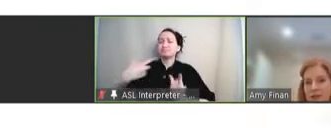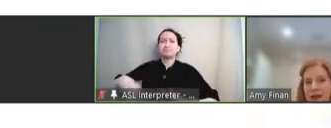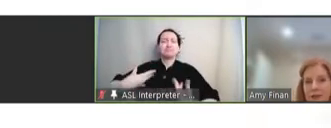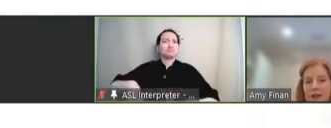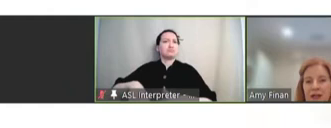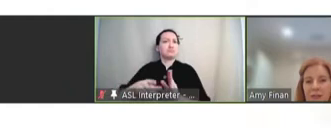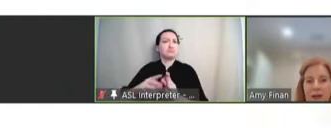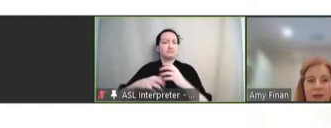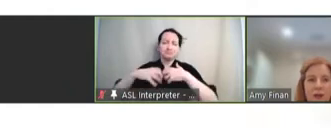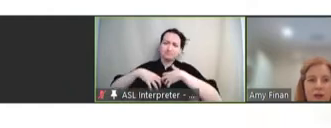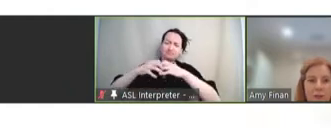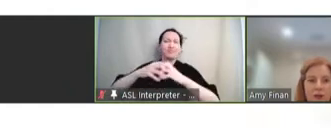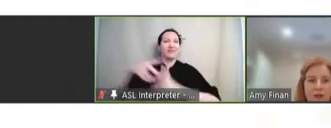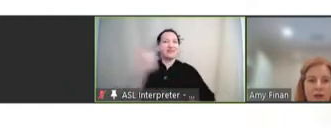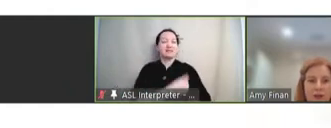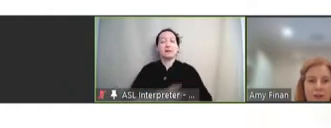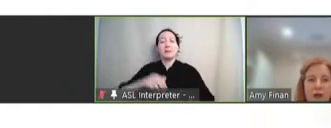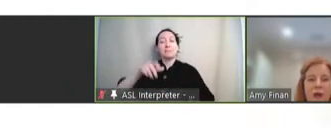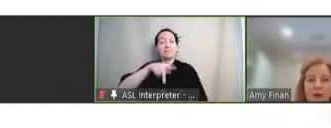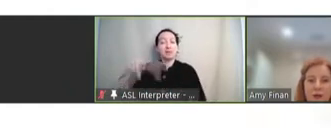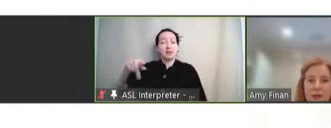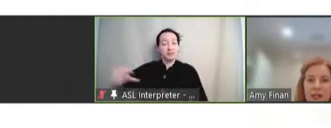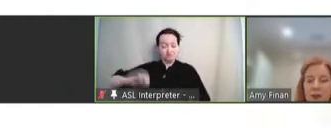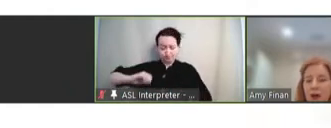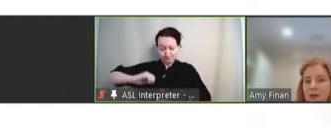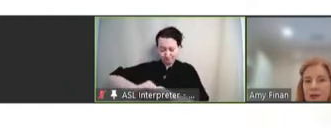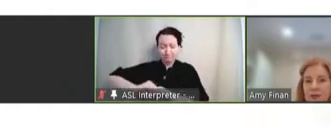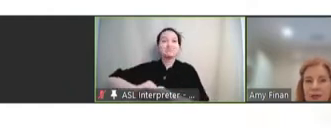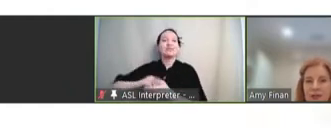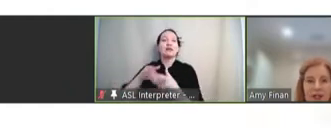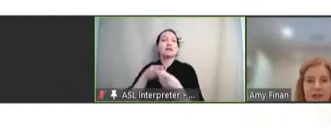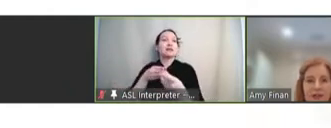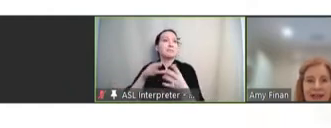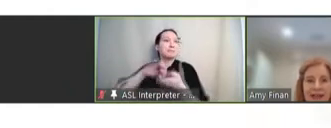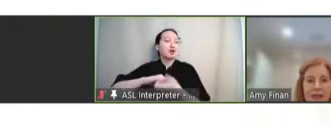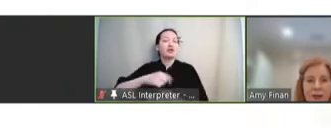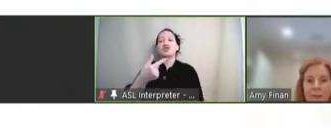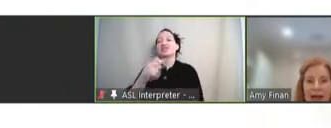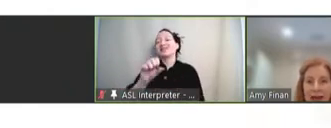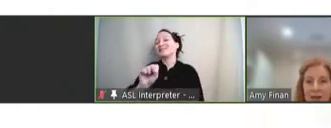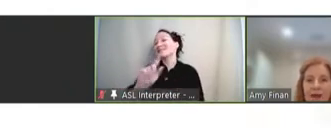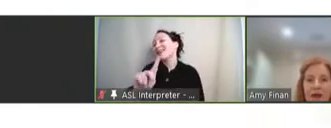developed by a public-private partnership with the lead partners being GSK, [unintelligible],